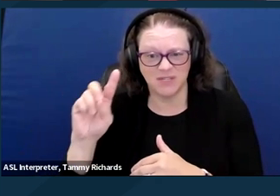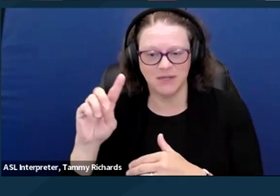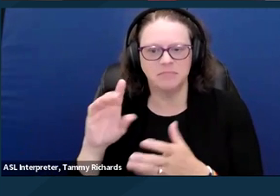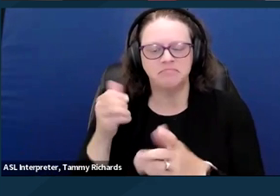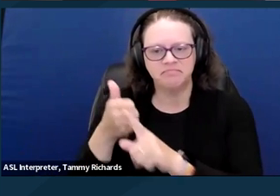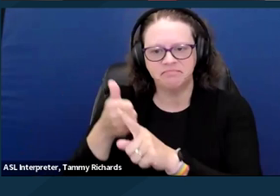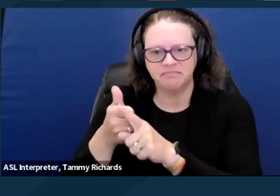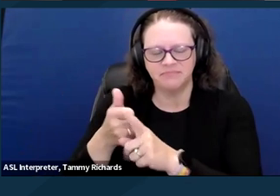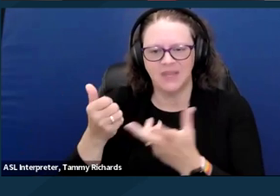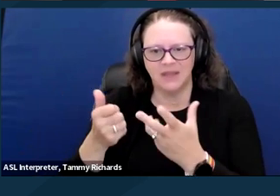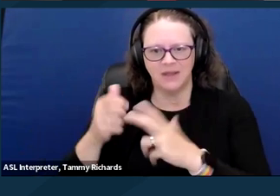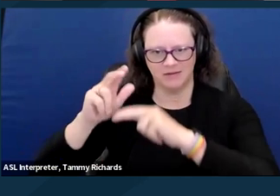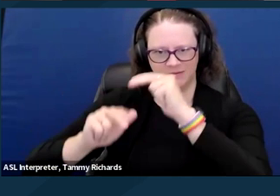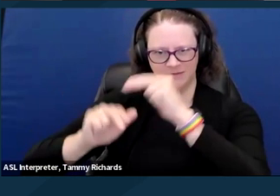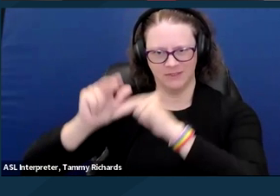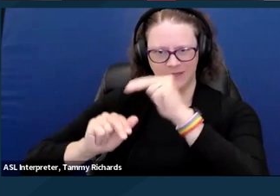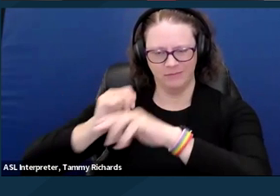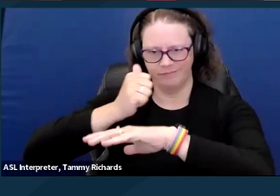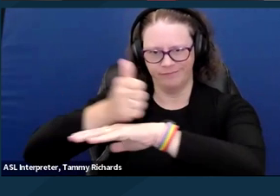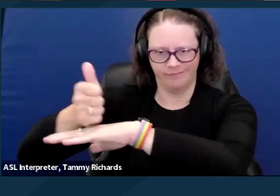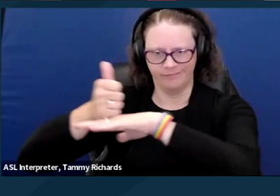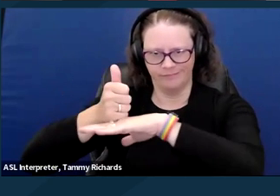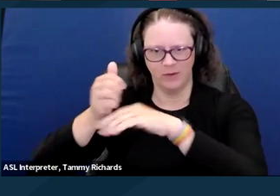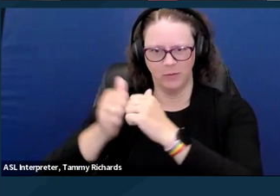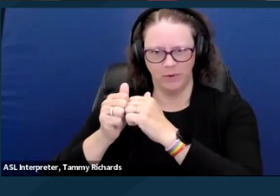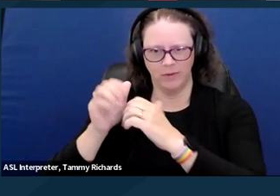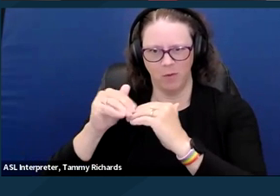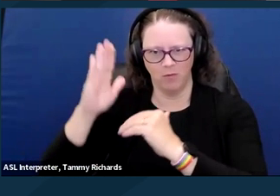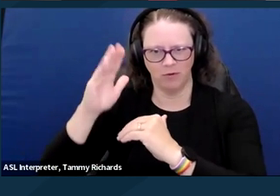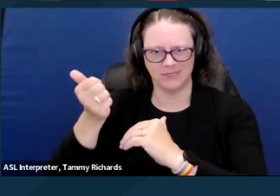with more than 16 beds that is primarily engaged